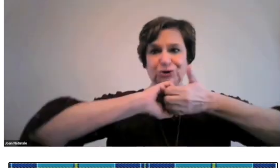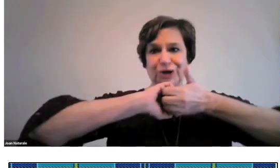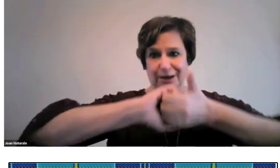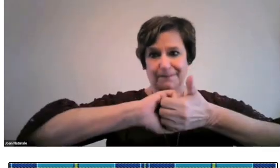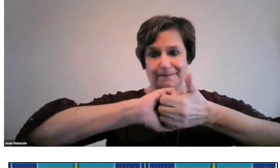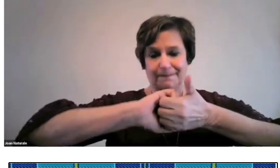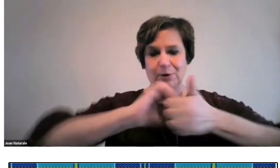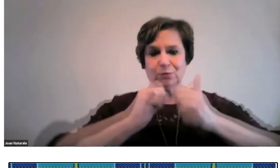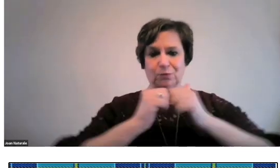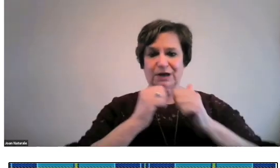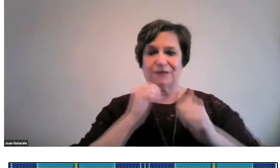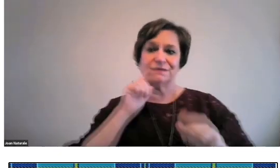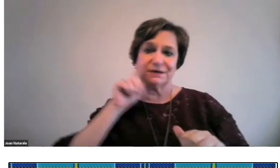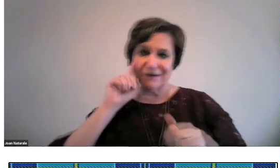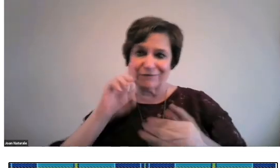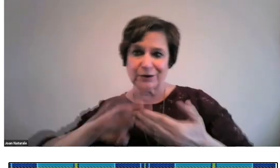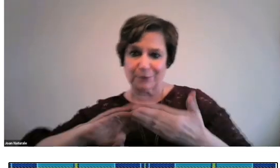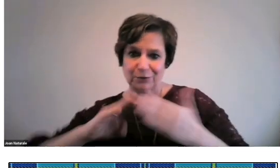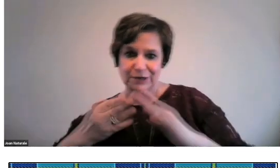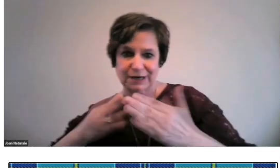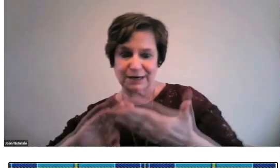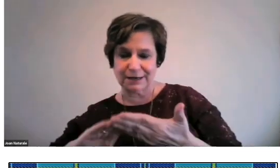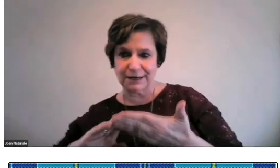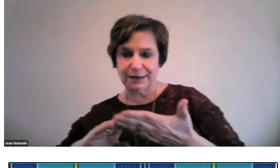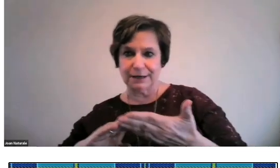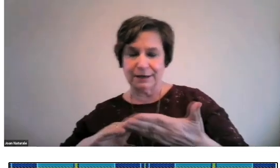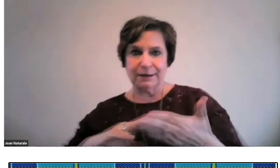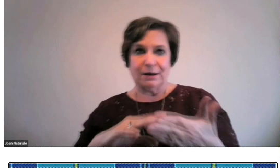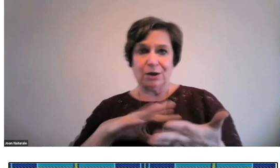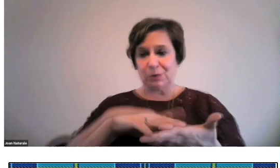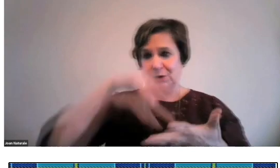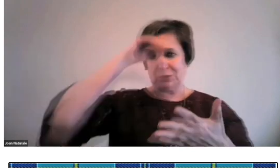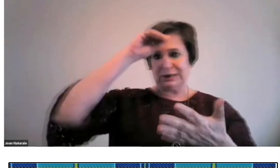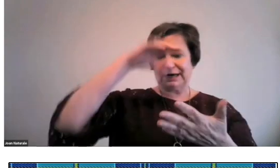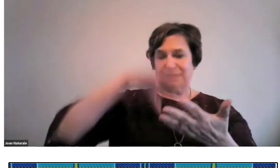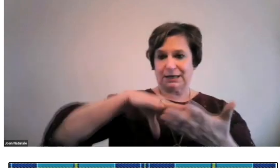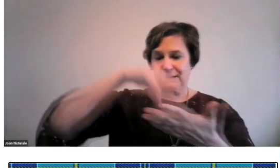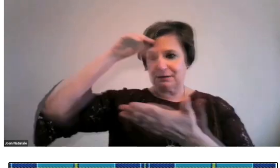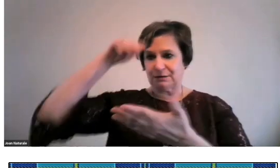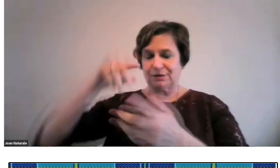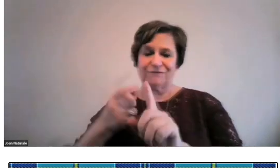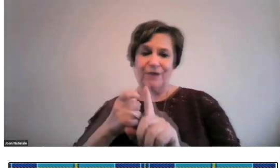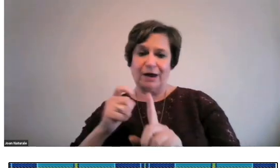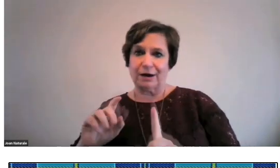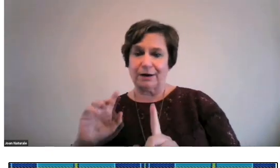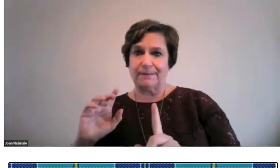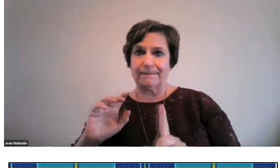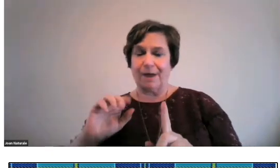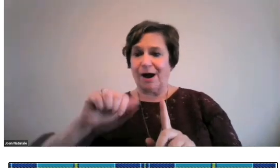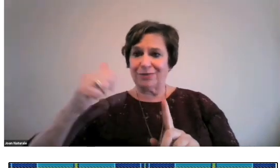Developing a partnership with the deaf community. Learning from others' perspectives.